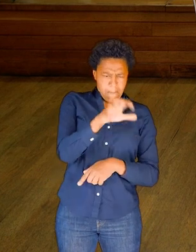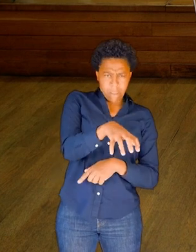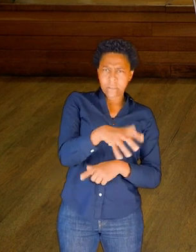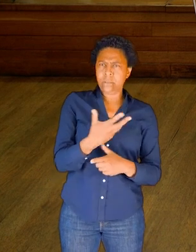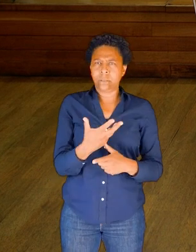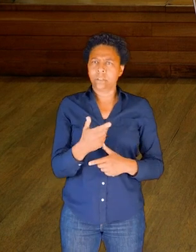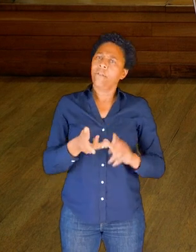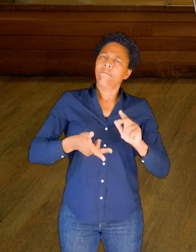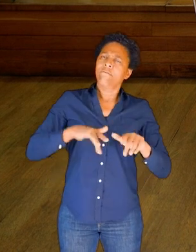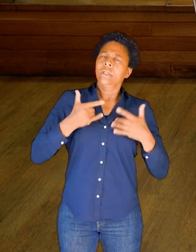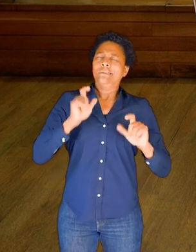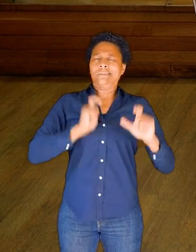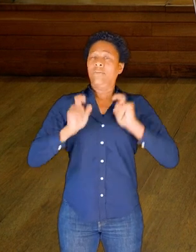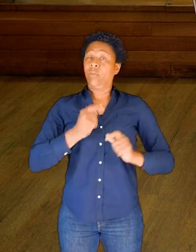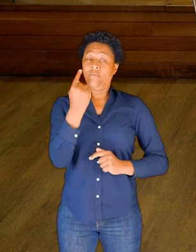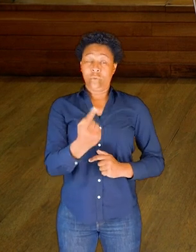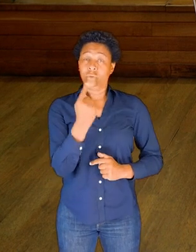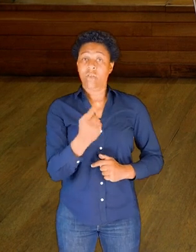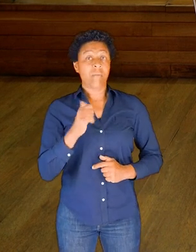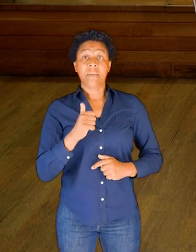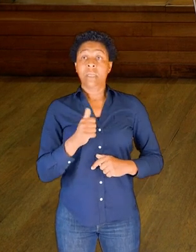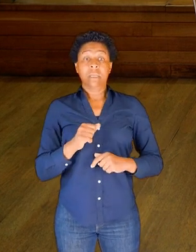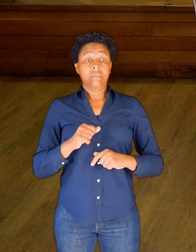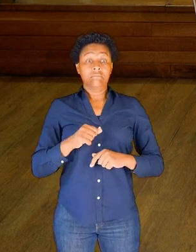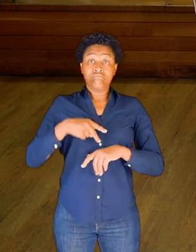So that might be an upright working position, or you might try working